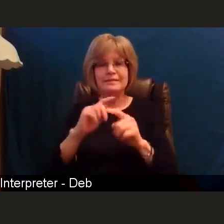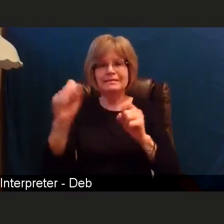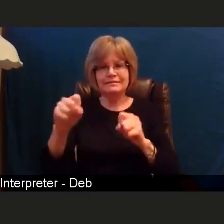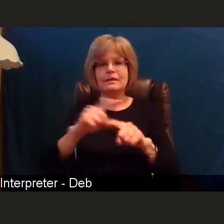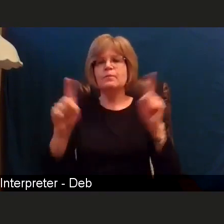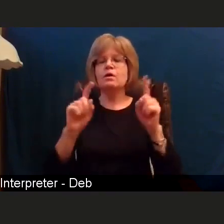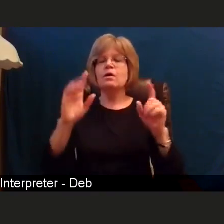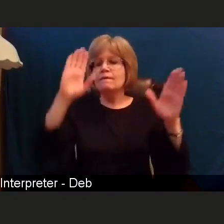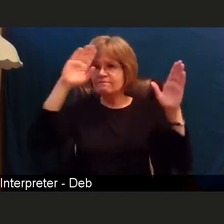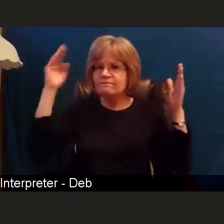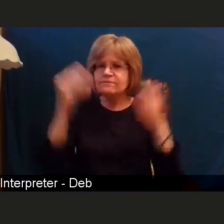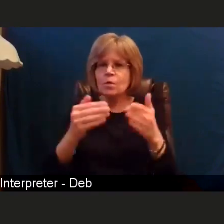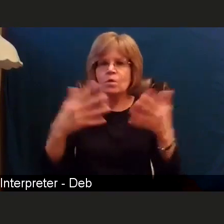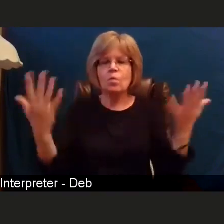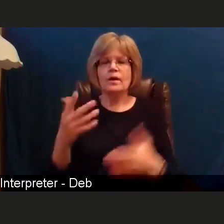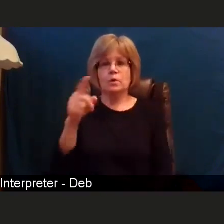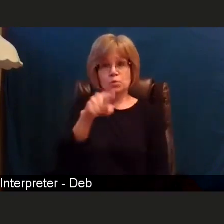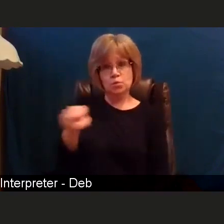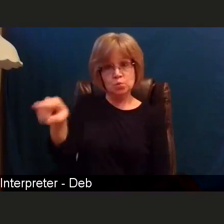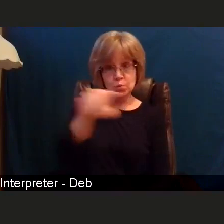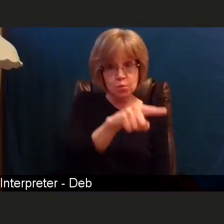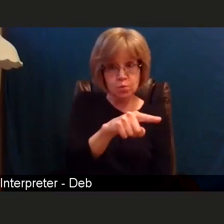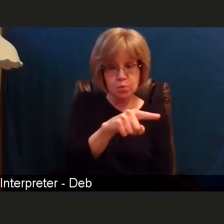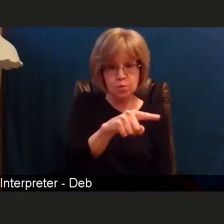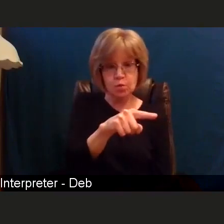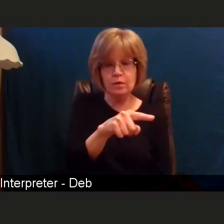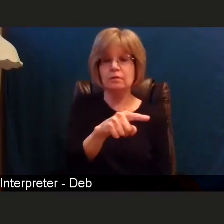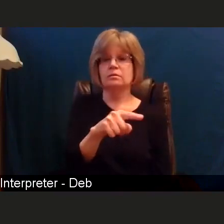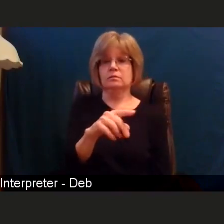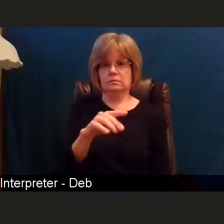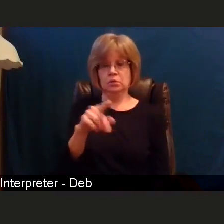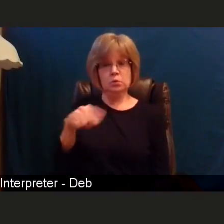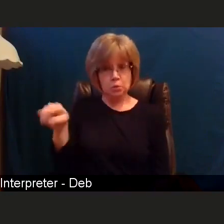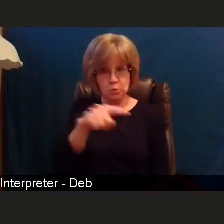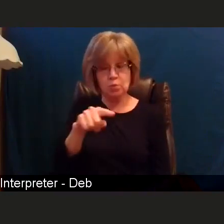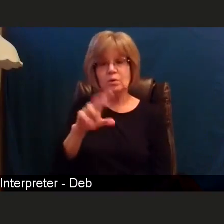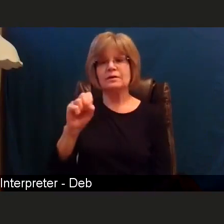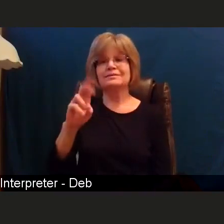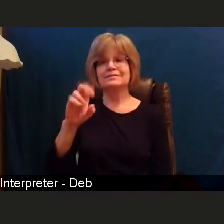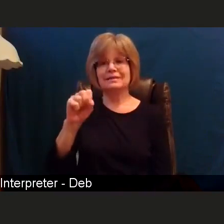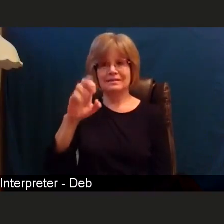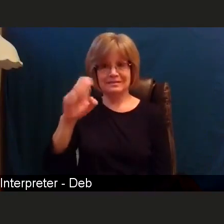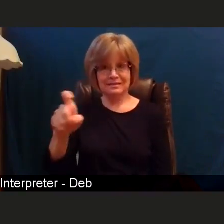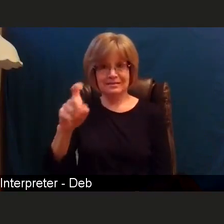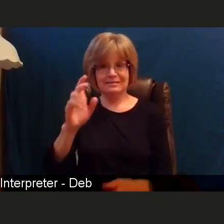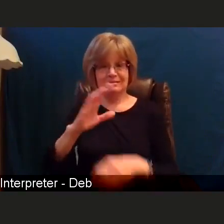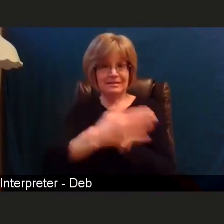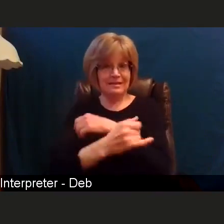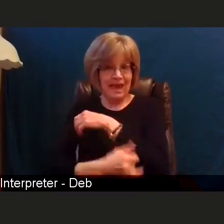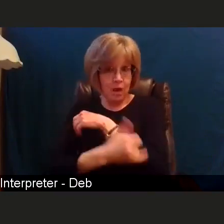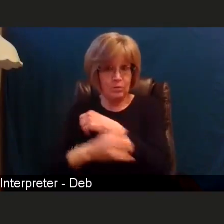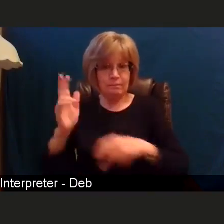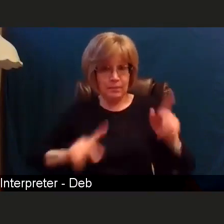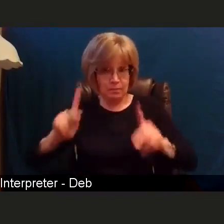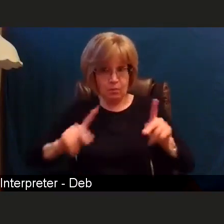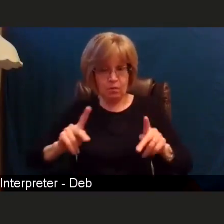in Sussex County, and we will do everything we can to ensure that we bring services, whether it be the vaccine